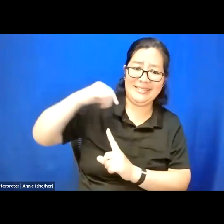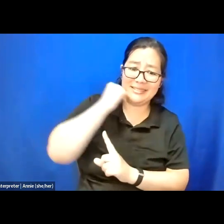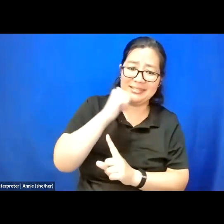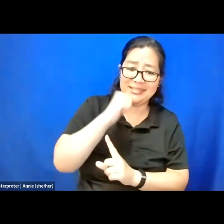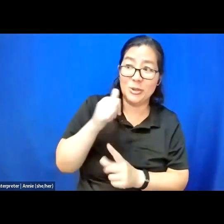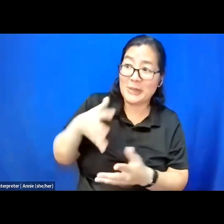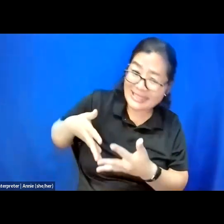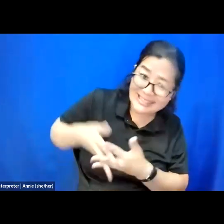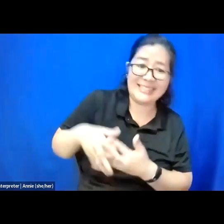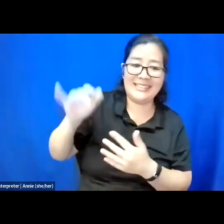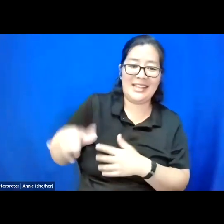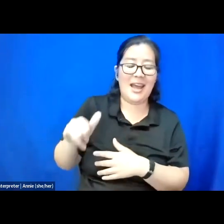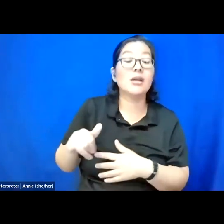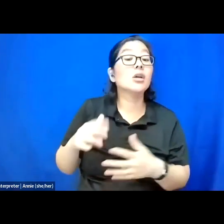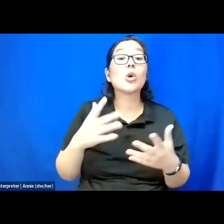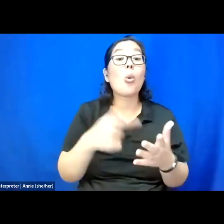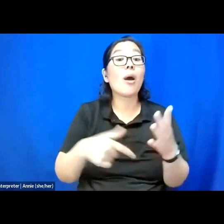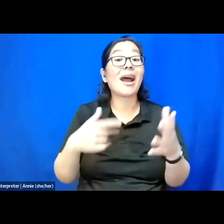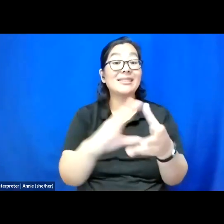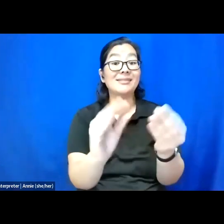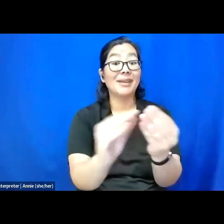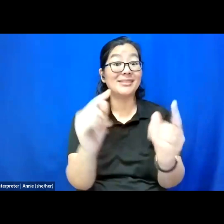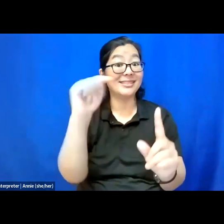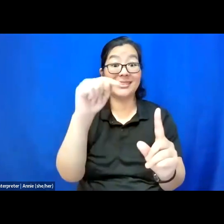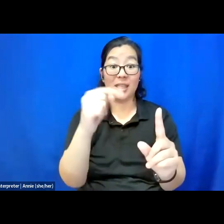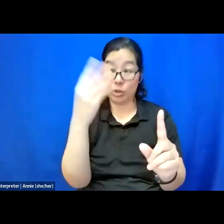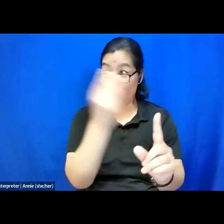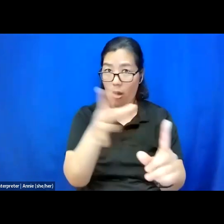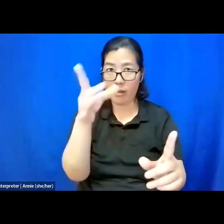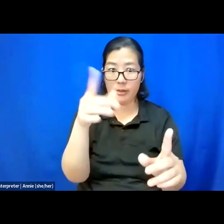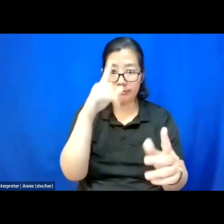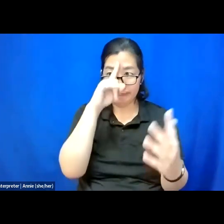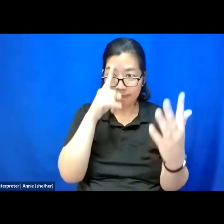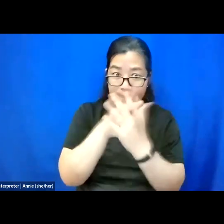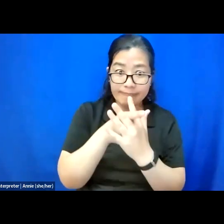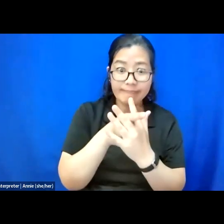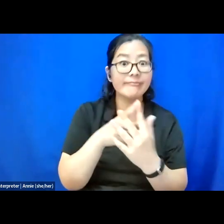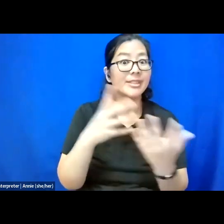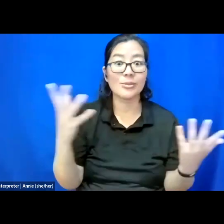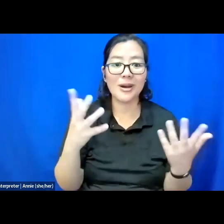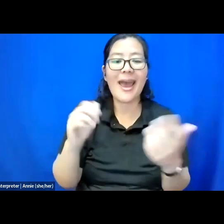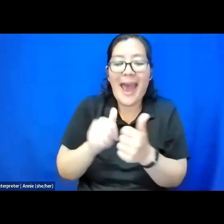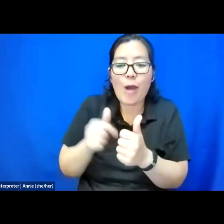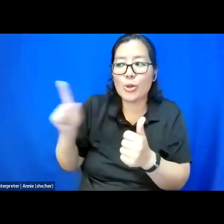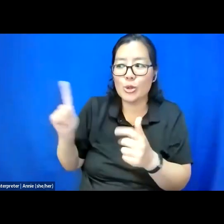What needs to be said aloud is where you fit into all of it and where our community fits